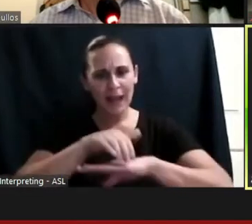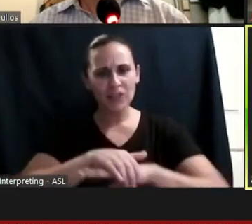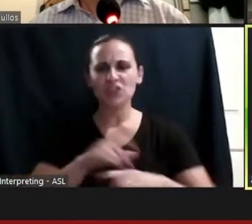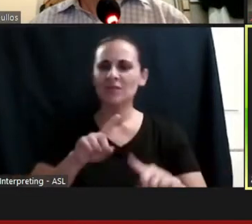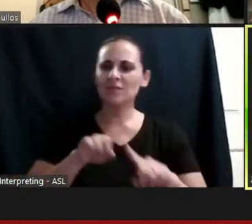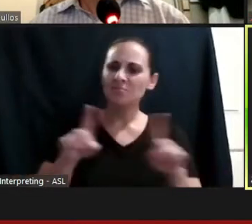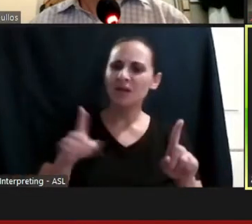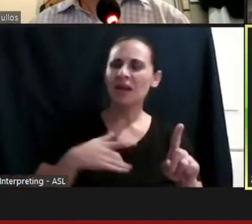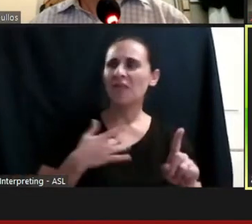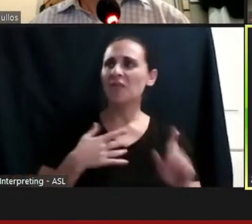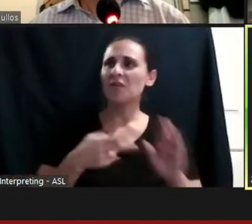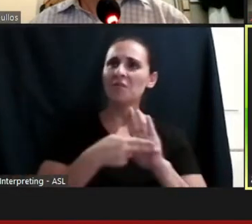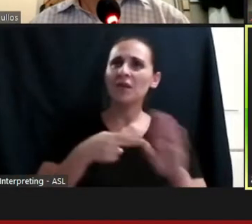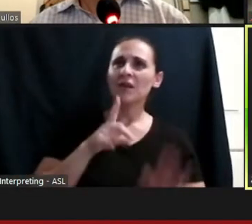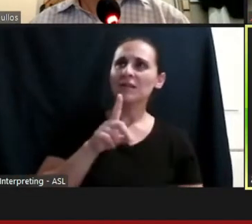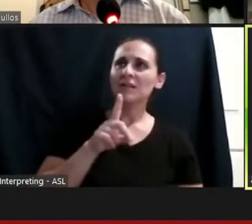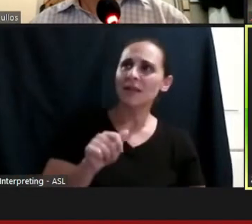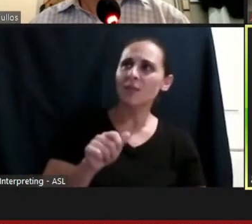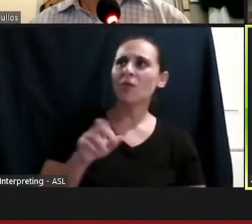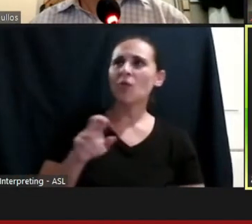fine with me. Maybe it is because there are just fewer words but I prefer disabled. But